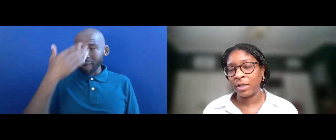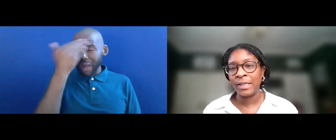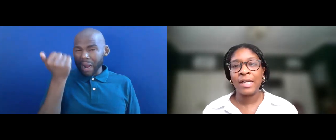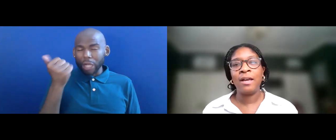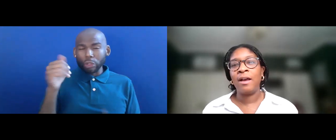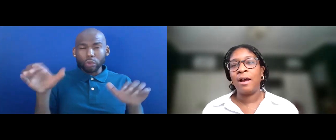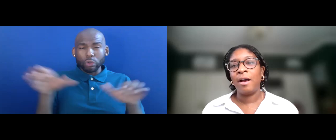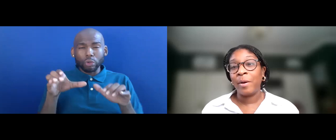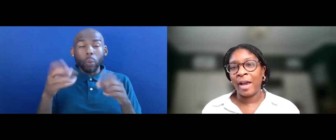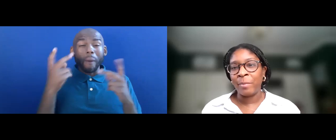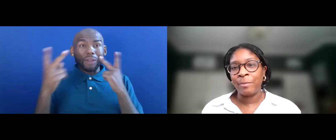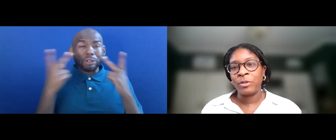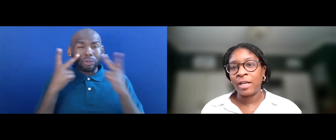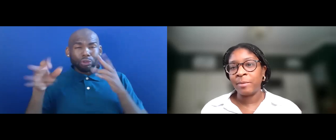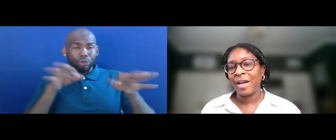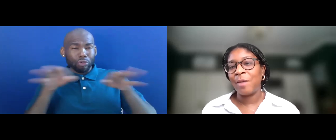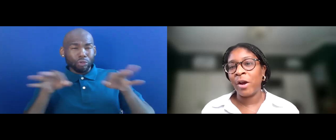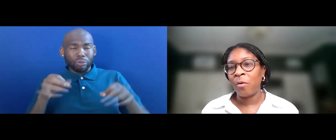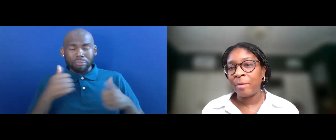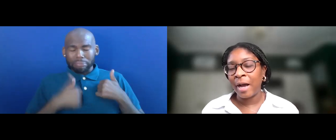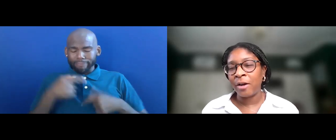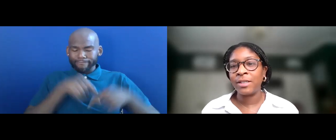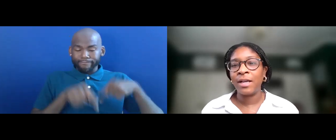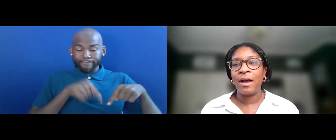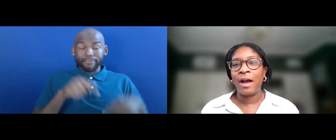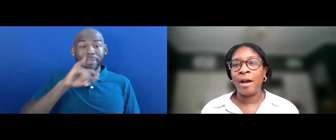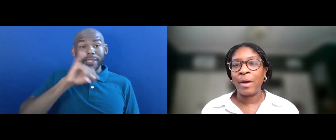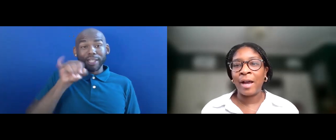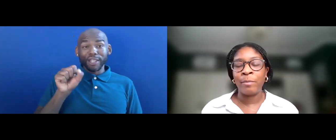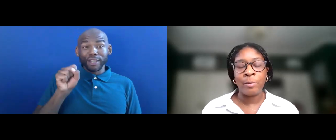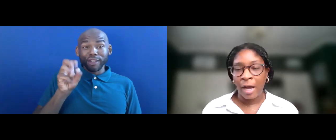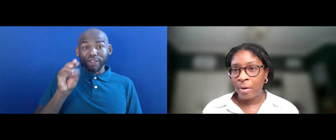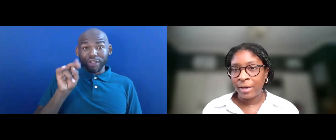AGAIN, MY NAME IS JASMINE. I'M WEARING A WHITE BLOUSE. I'M A BLACK WOMAN.